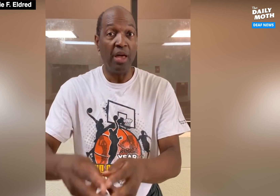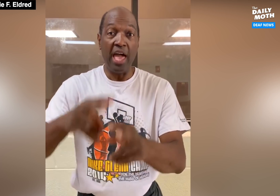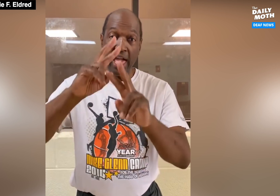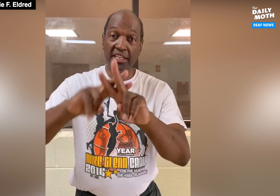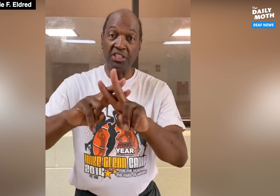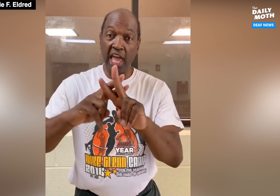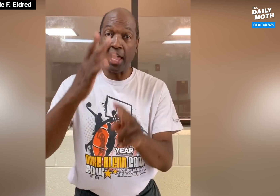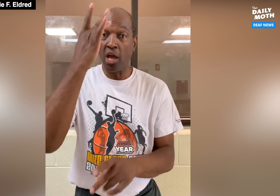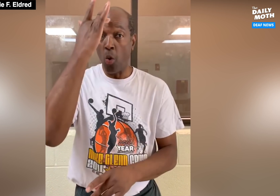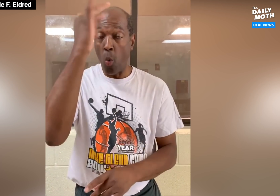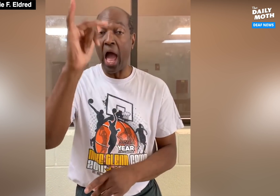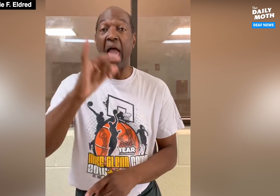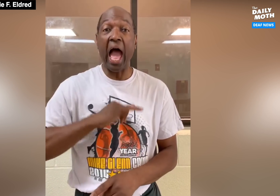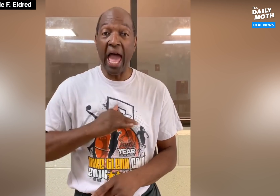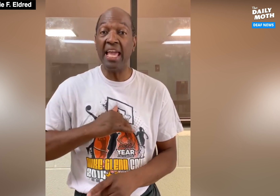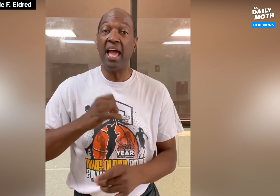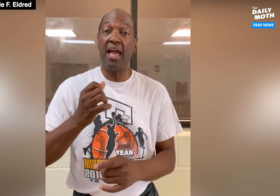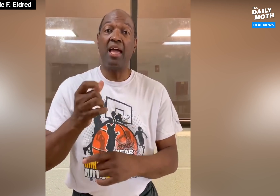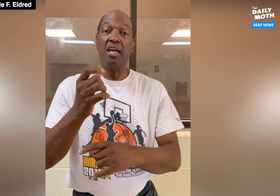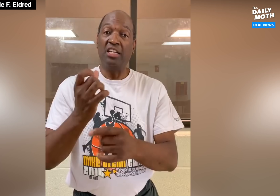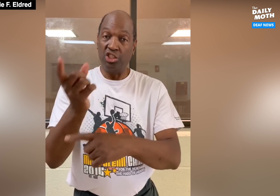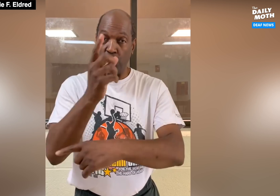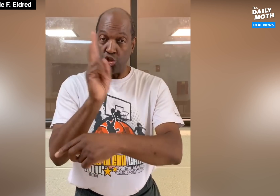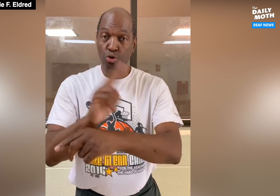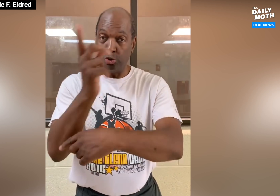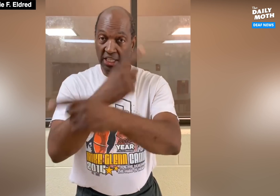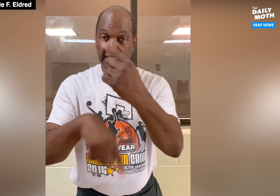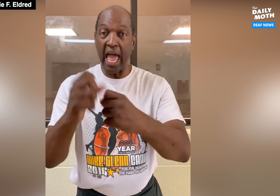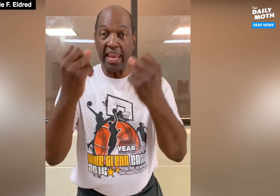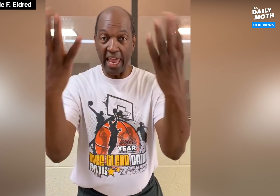#whyisign...